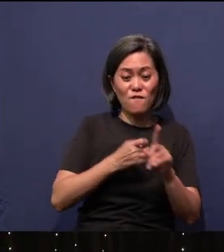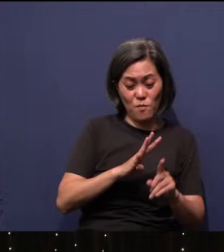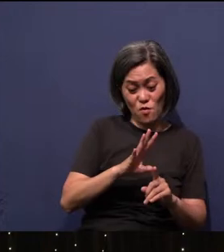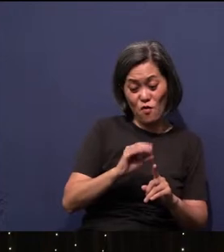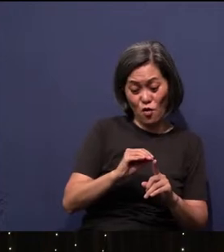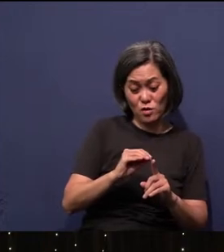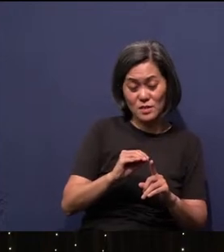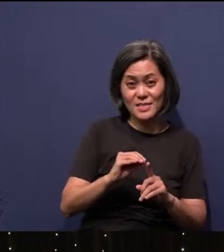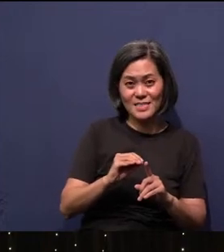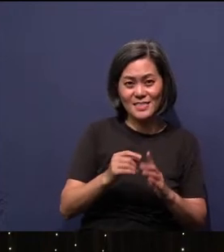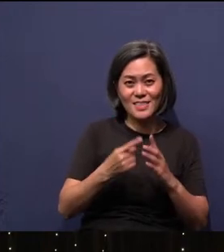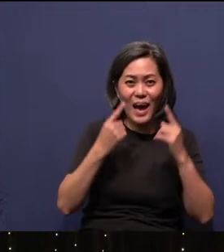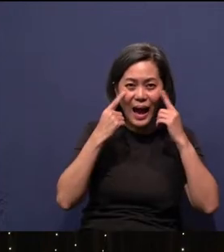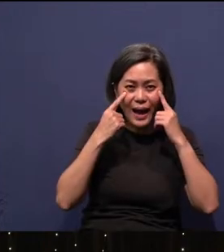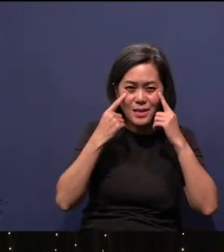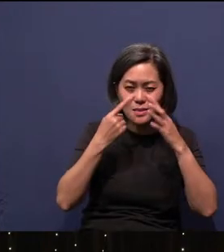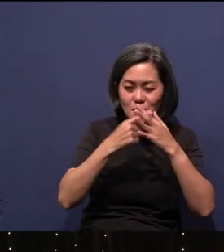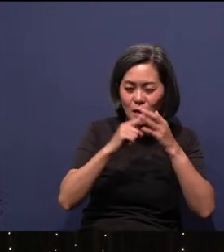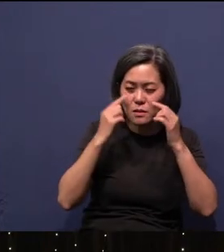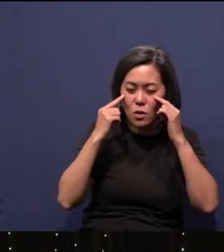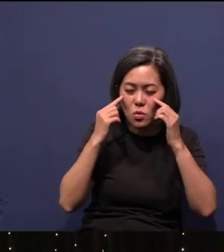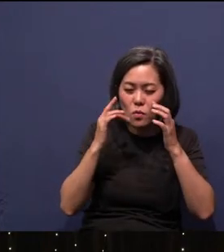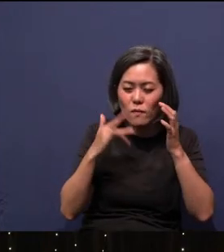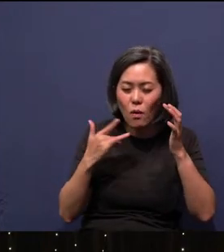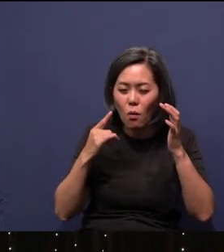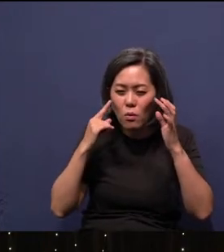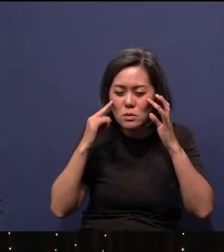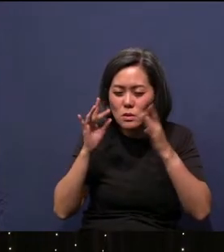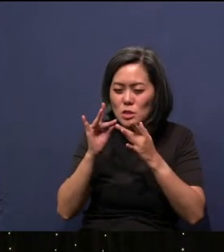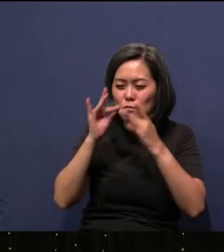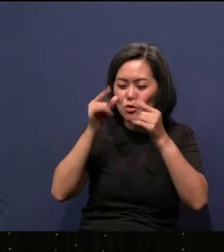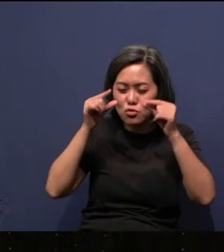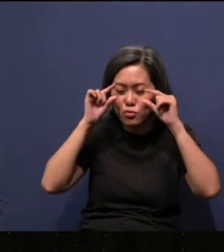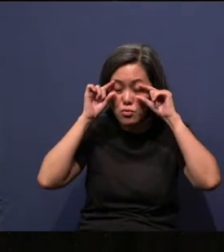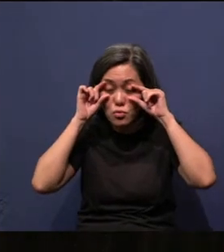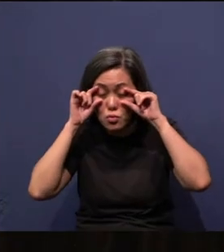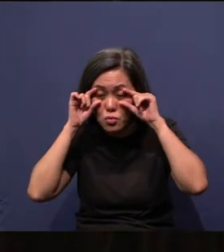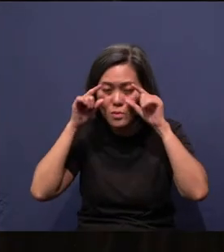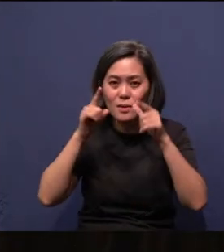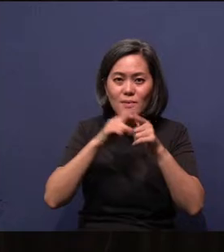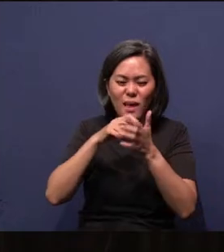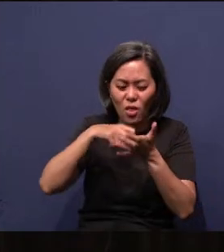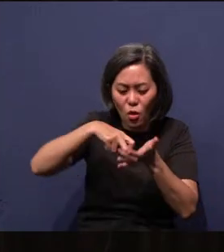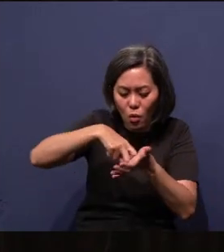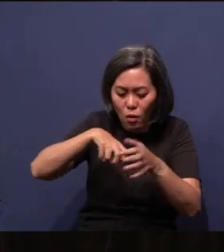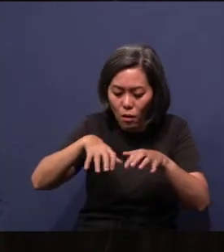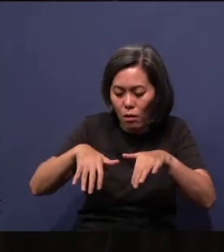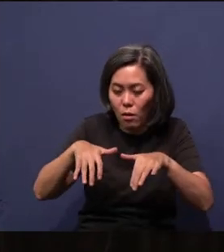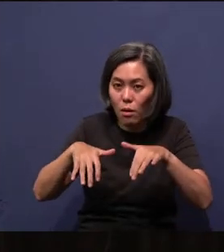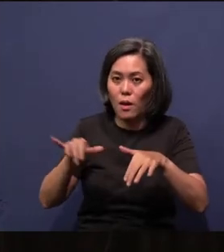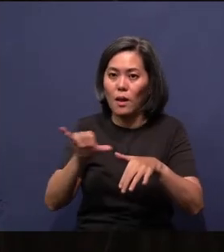your eyes. Then you don't know why you need special glasses. And then the knees start going. And then when old people like me come together, the